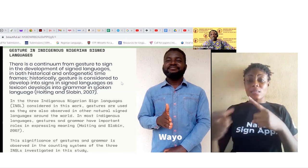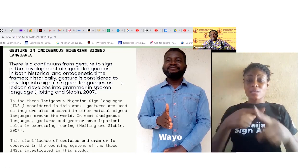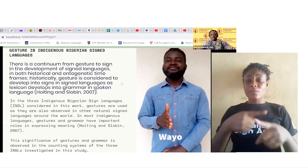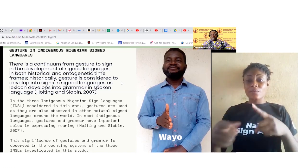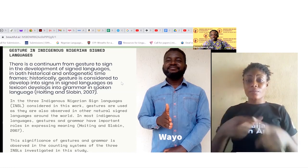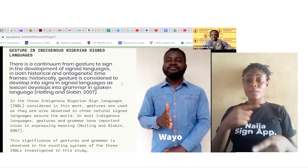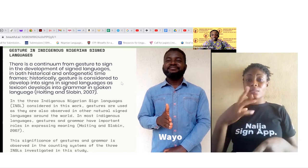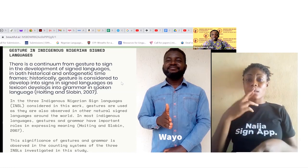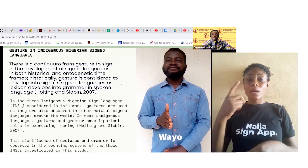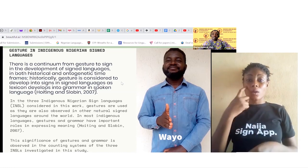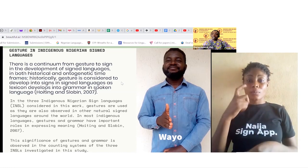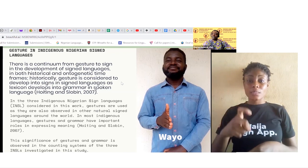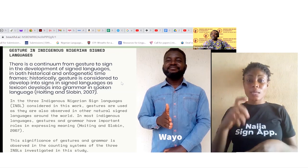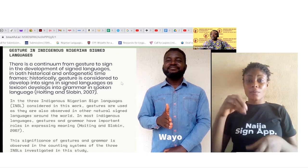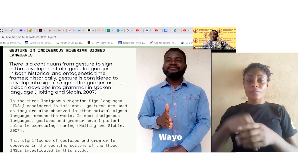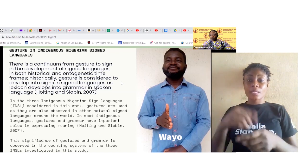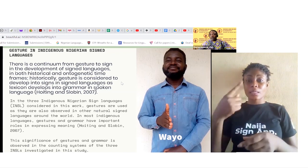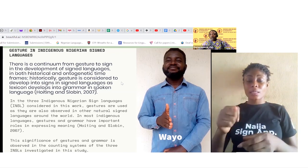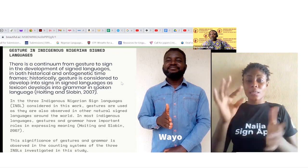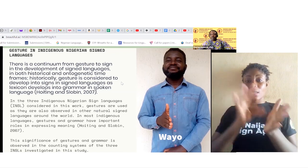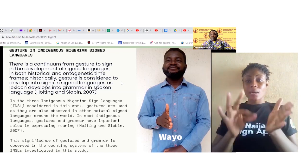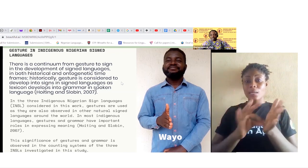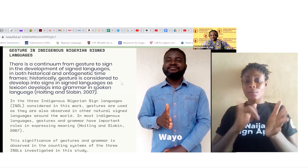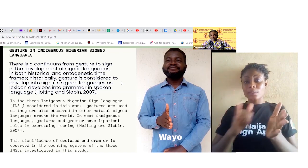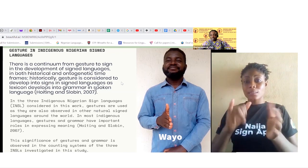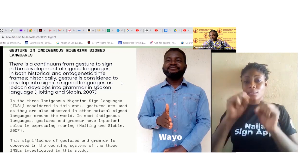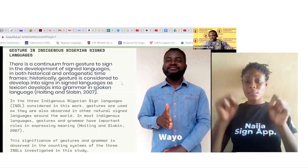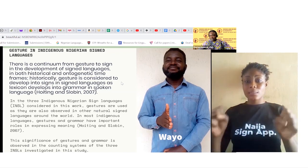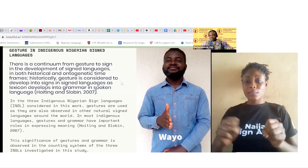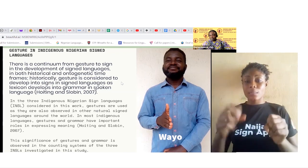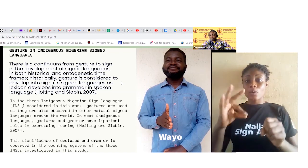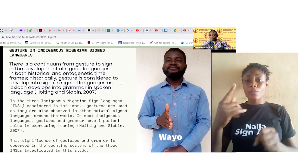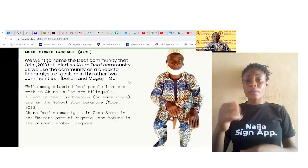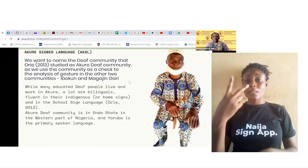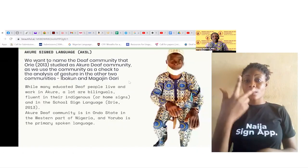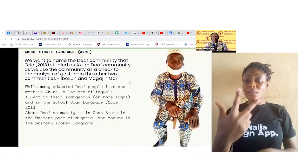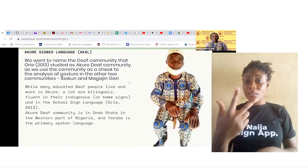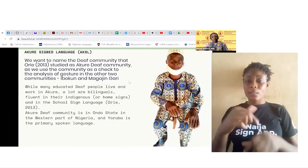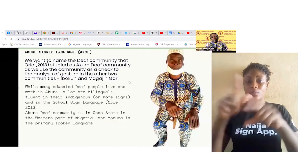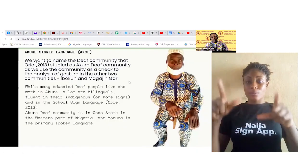indigenous Nigerian Sign Languages that we are discussing today so the first